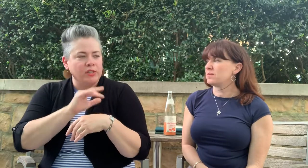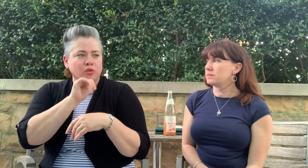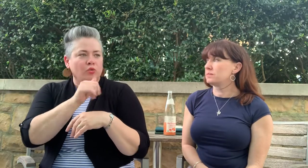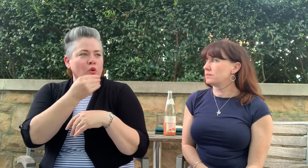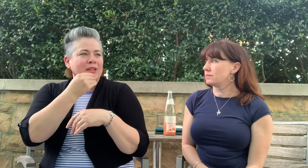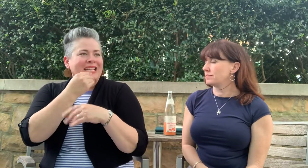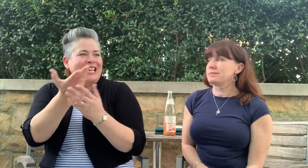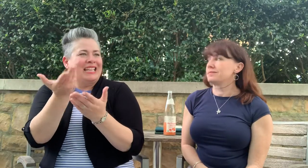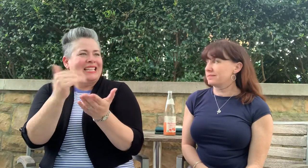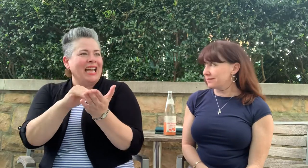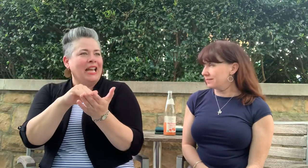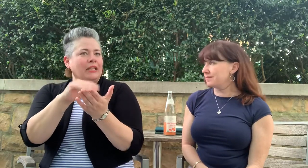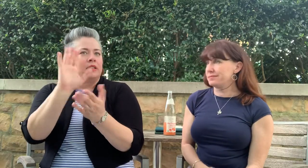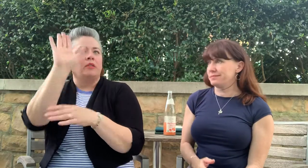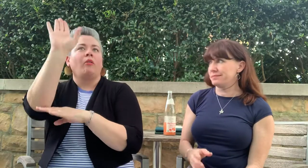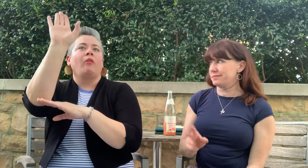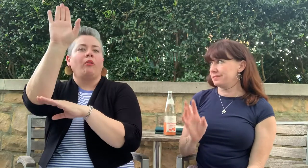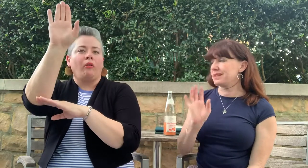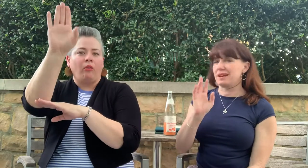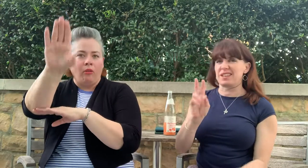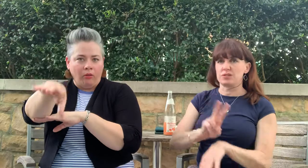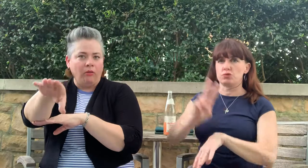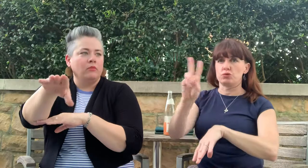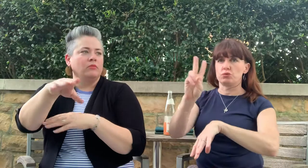hungry again until about 3:00 in the afternoon.